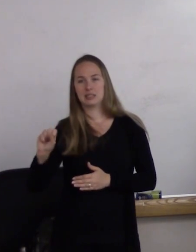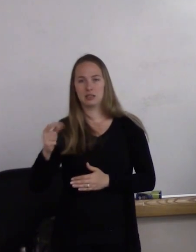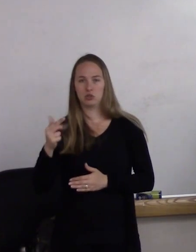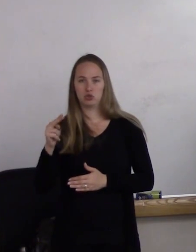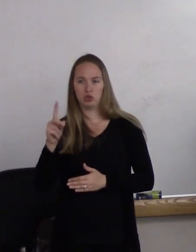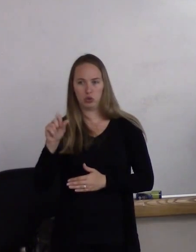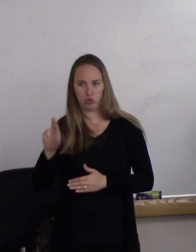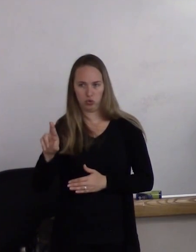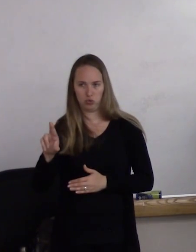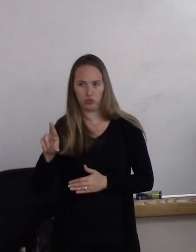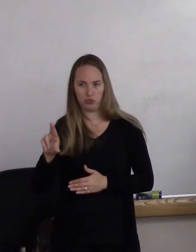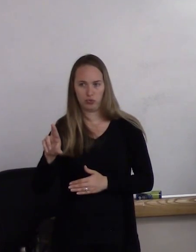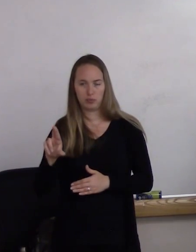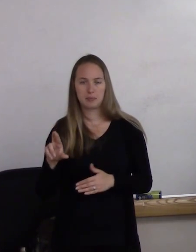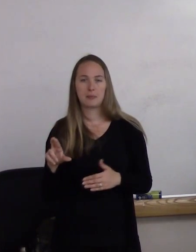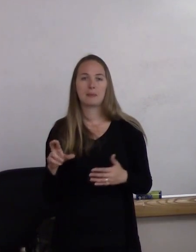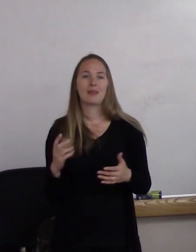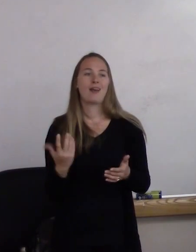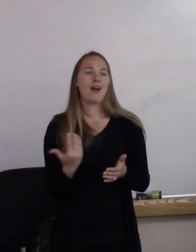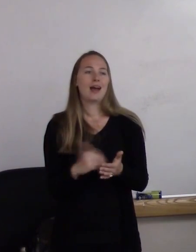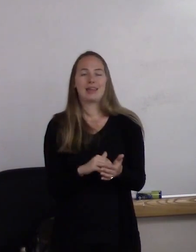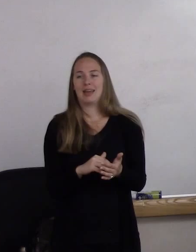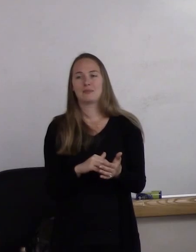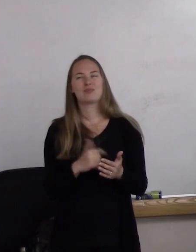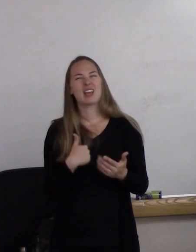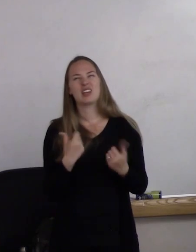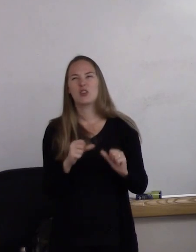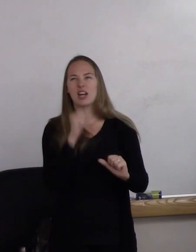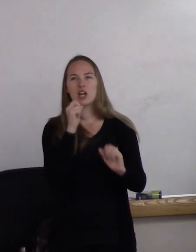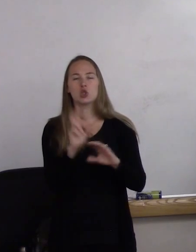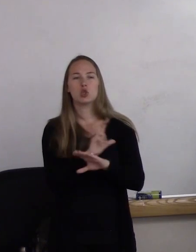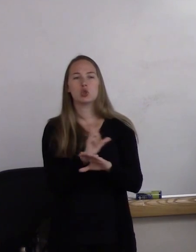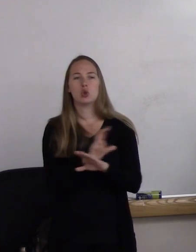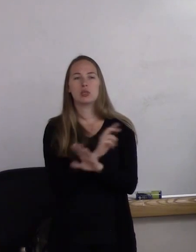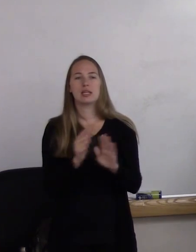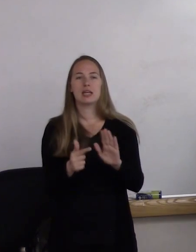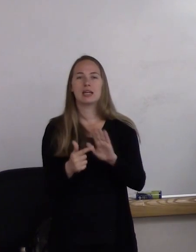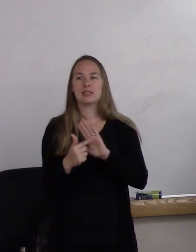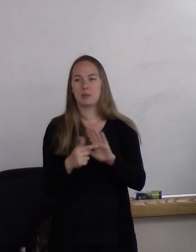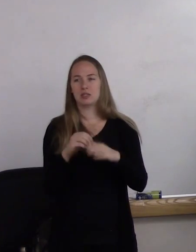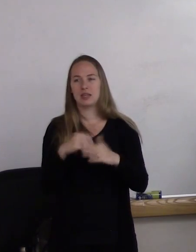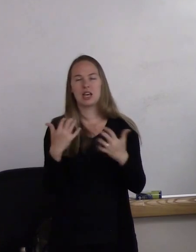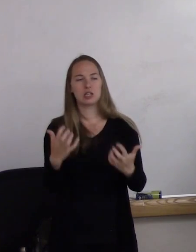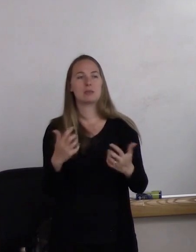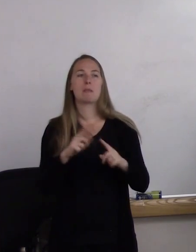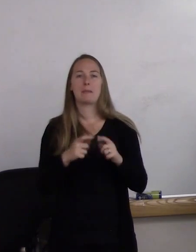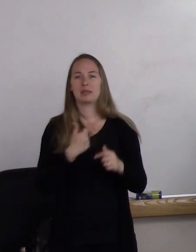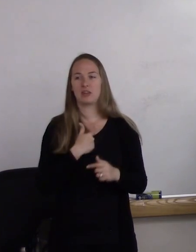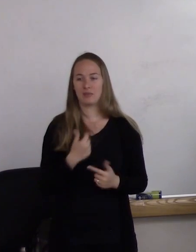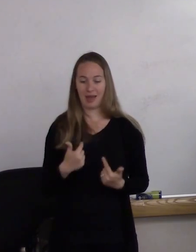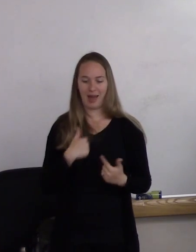So again, I try not to use examples in the audience. I'll use myself. I consider myself to be cisgender.